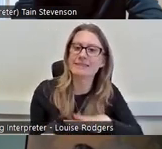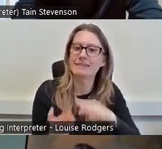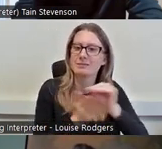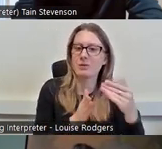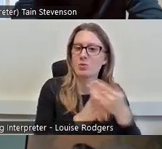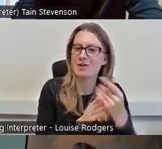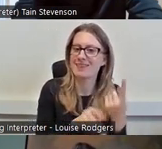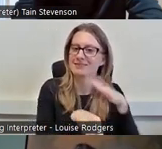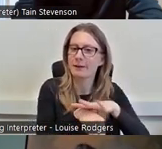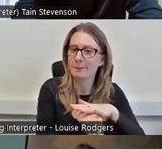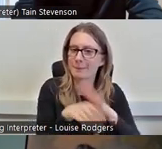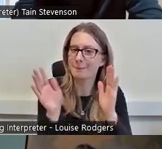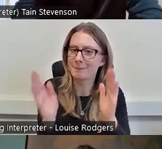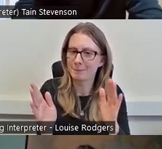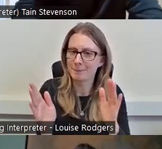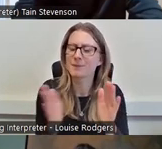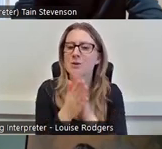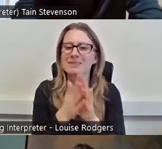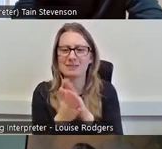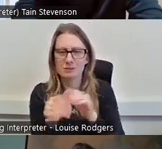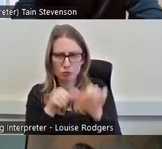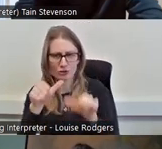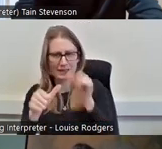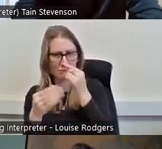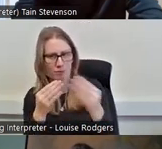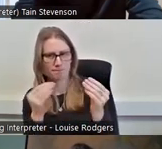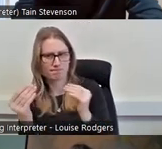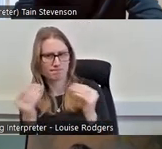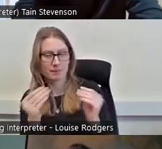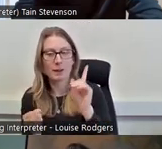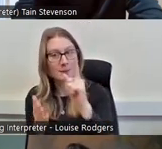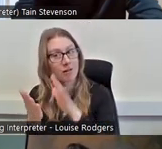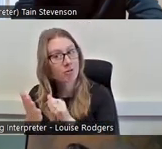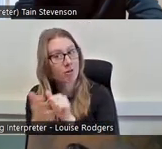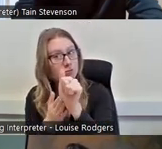so that's a process that you can instil but what's the cultural change behind that it's